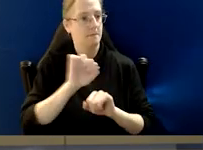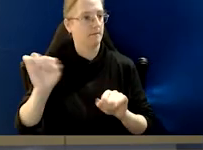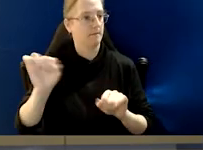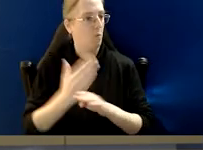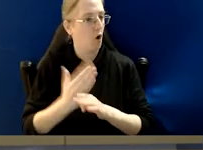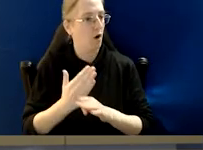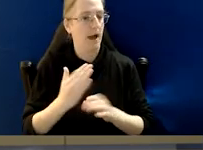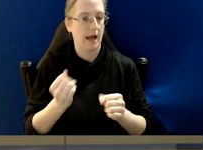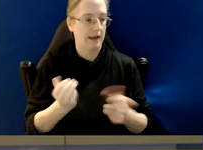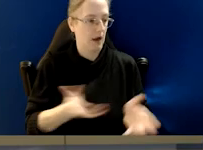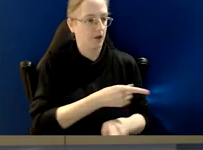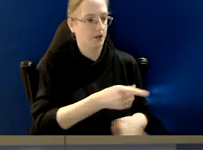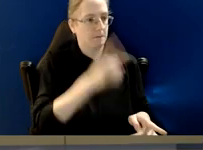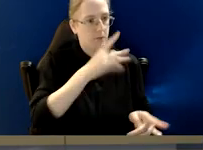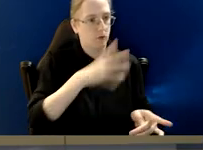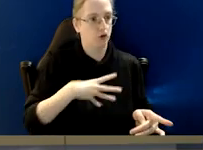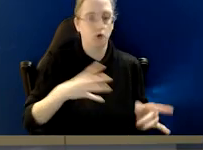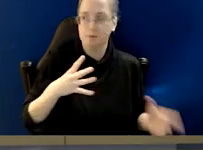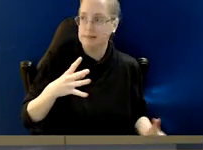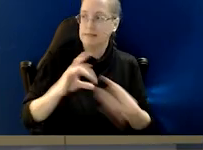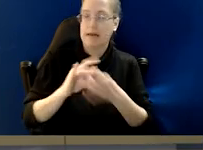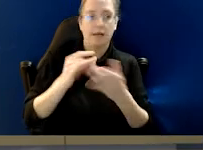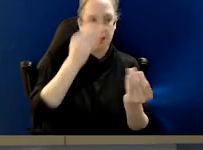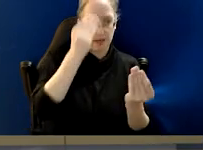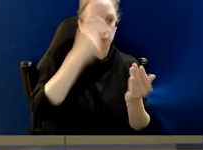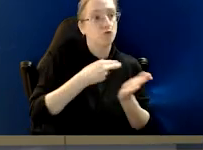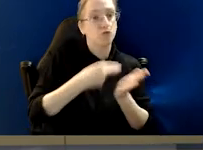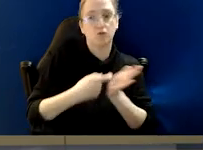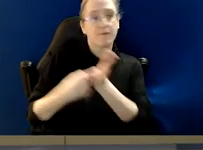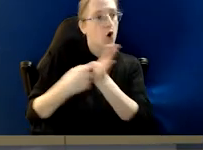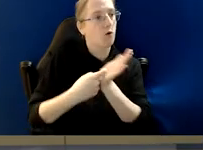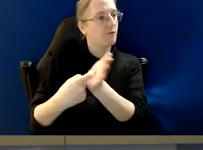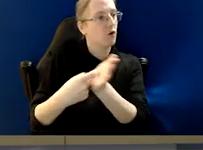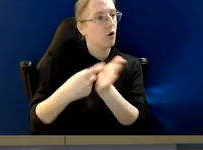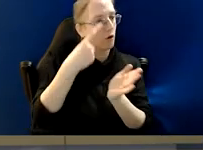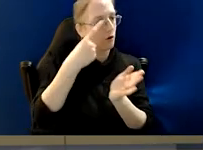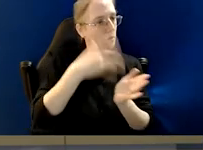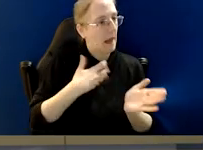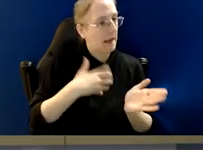and how that actually encourages people to engage with the system and bring issues to the table.